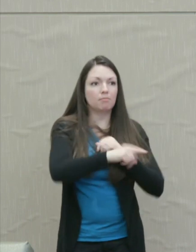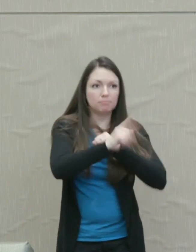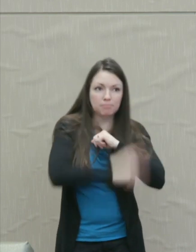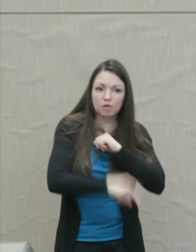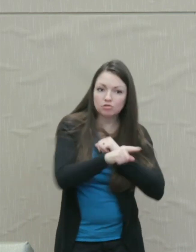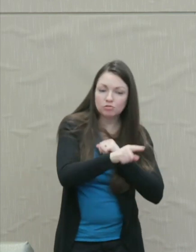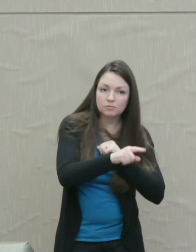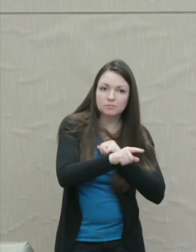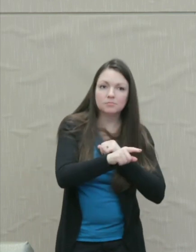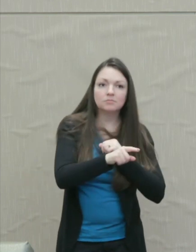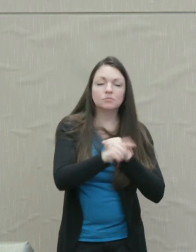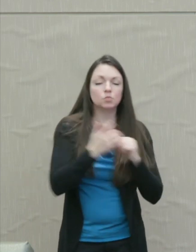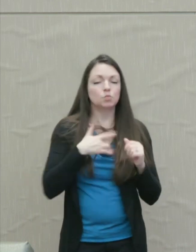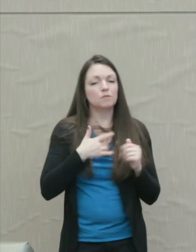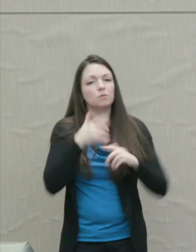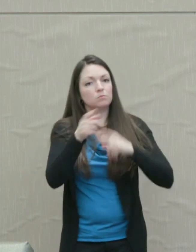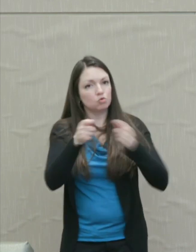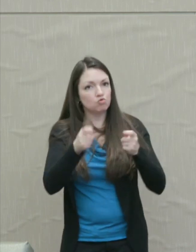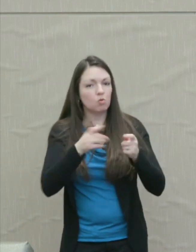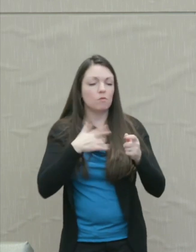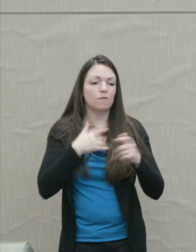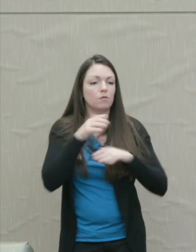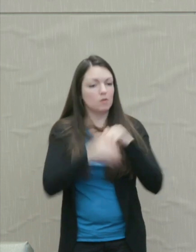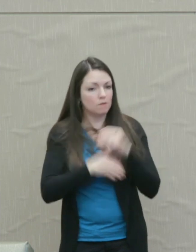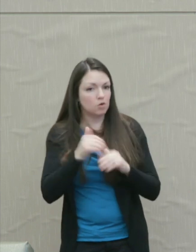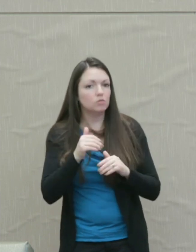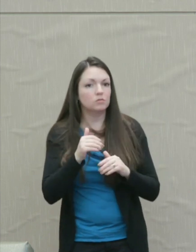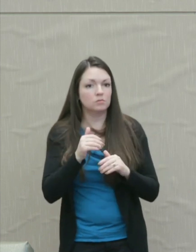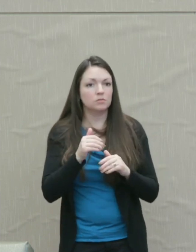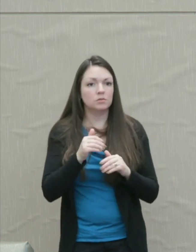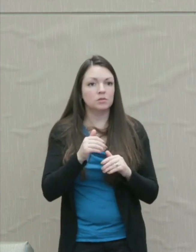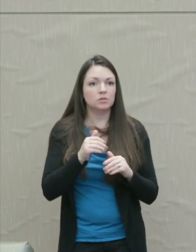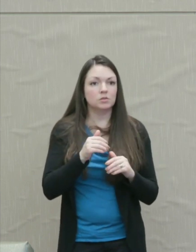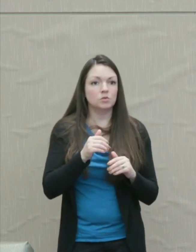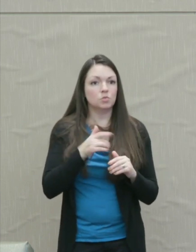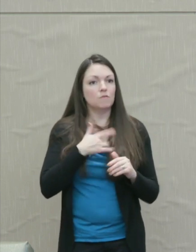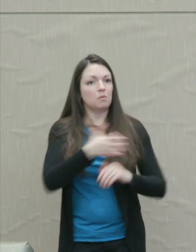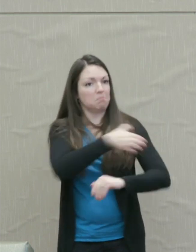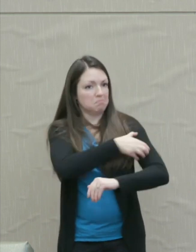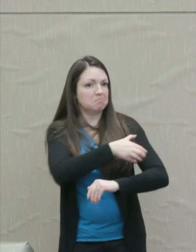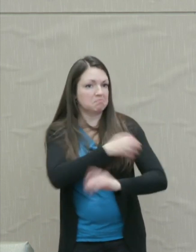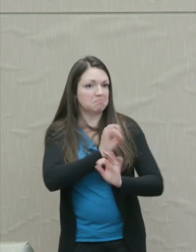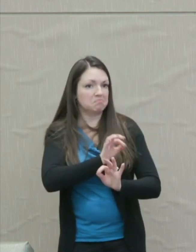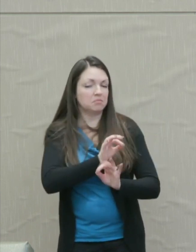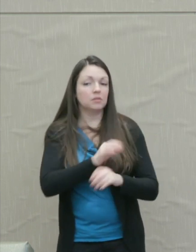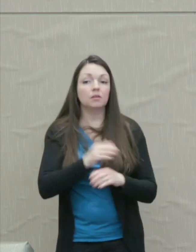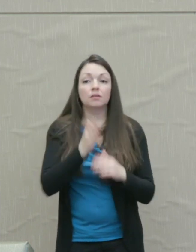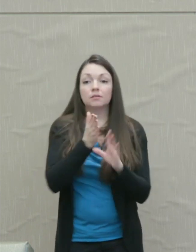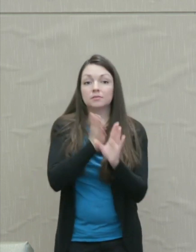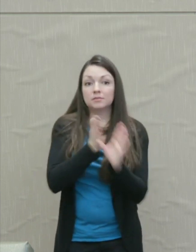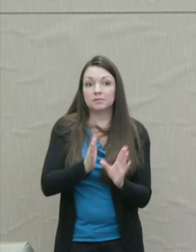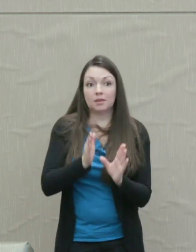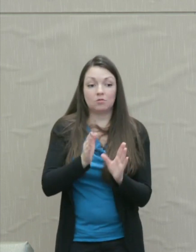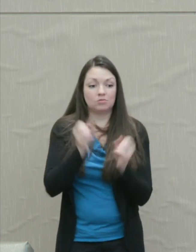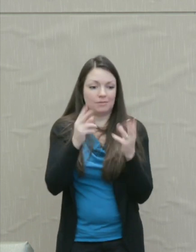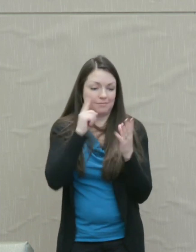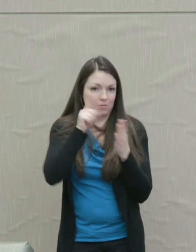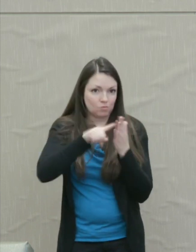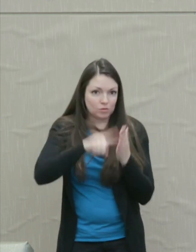It makes us feel control rather than helplessness. Martha Nussbaum: Psychologists have done a lot of research on peoples' instinctual views